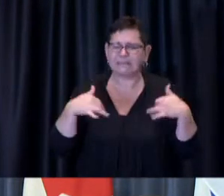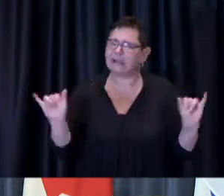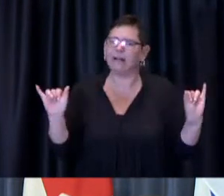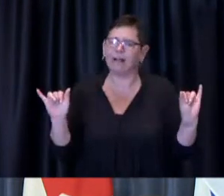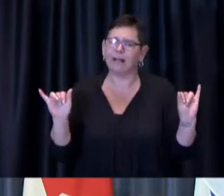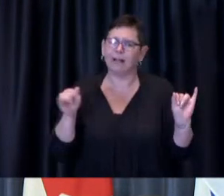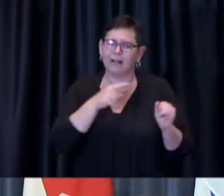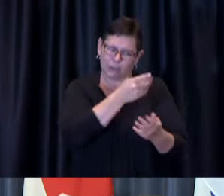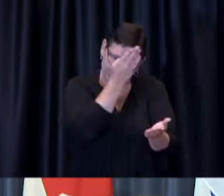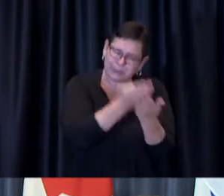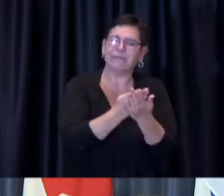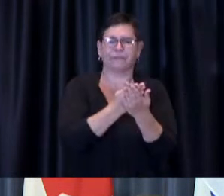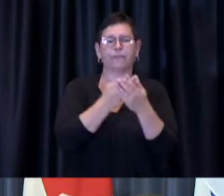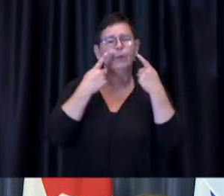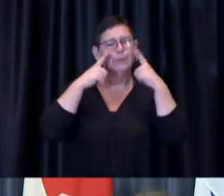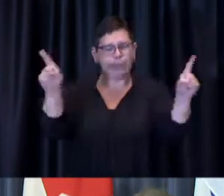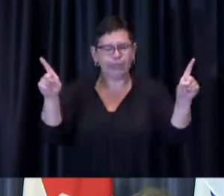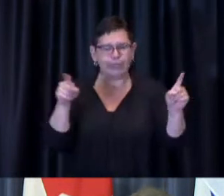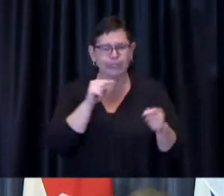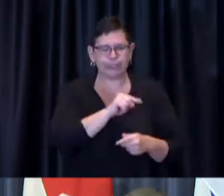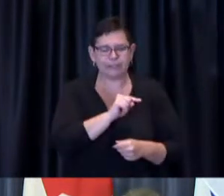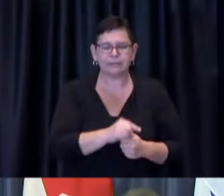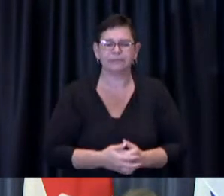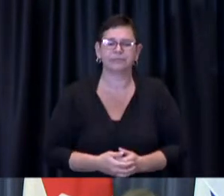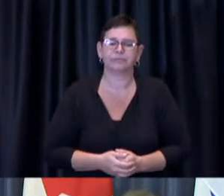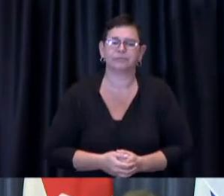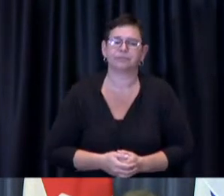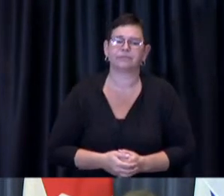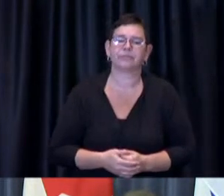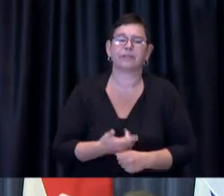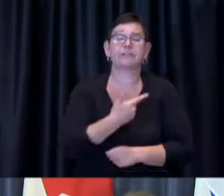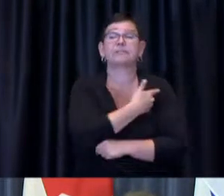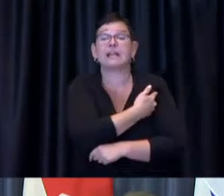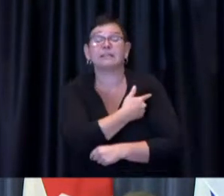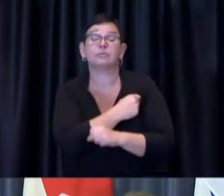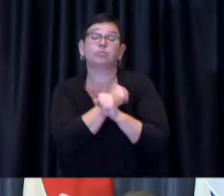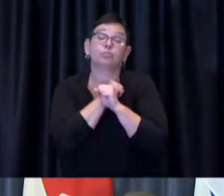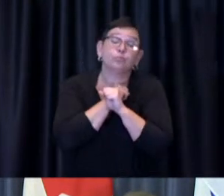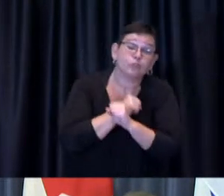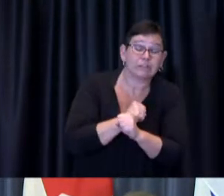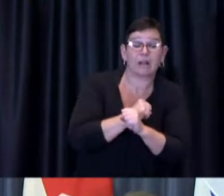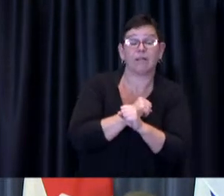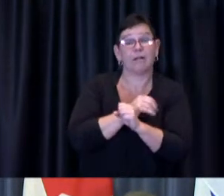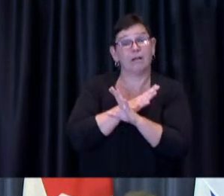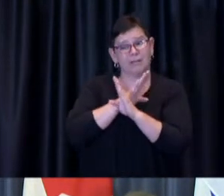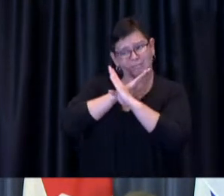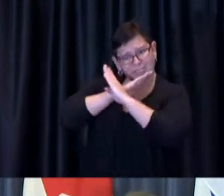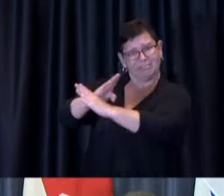We've said from the beginning: the vaccines protect us against serious illness, hospitalization and death.